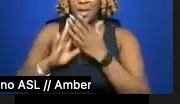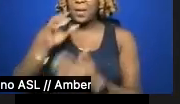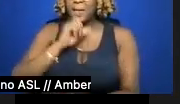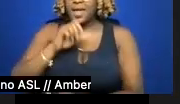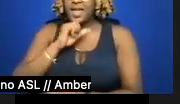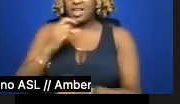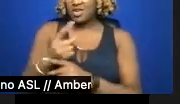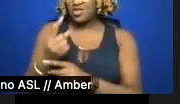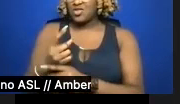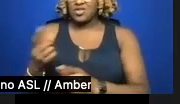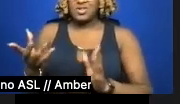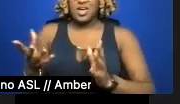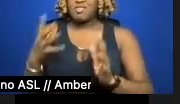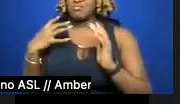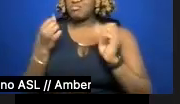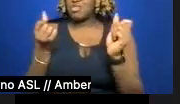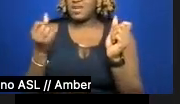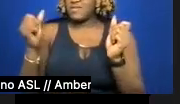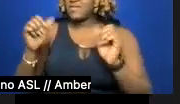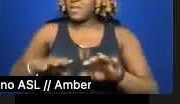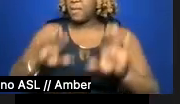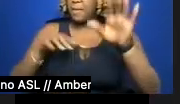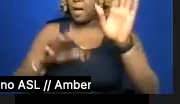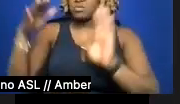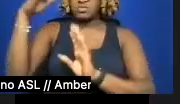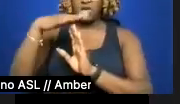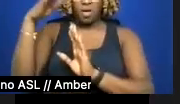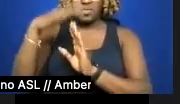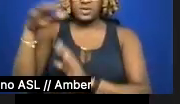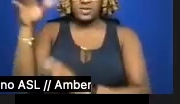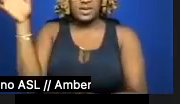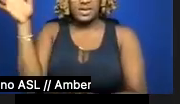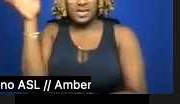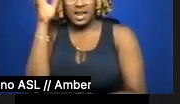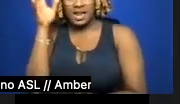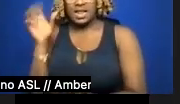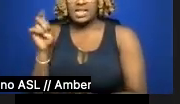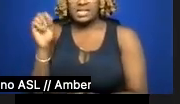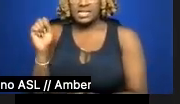brave the mountaintops. Daddies and sissies alike pilgrimage toward obvious